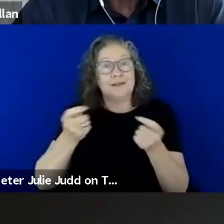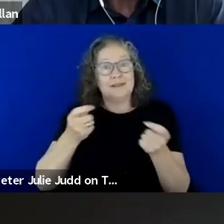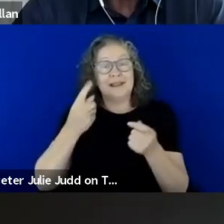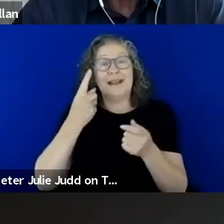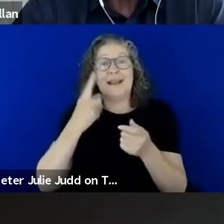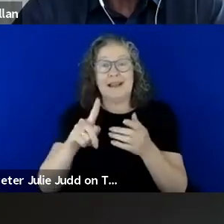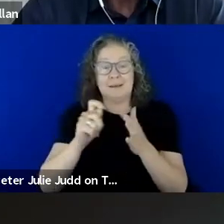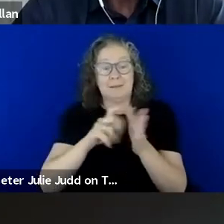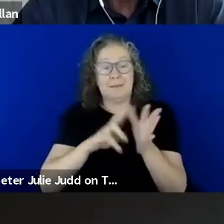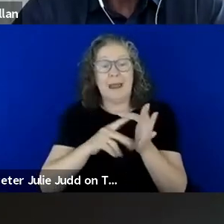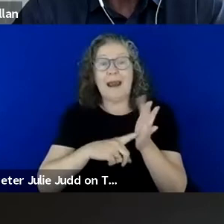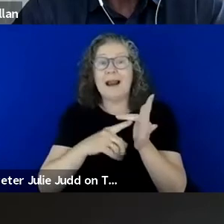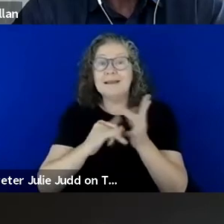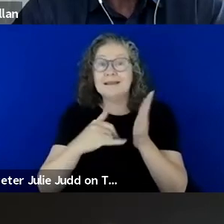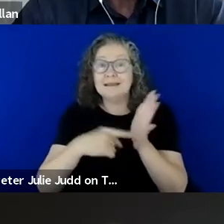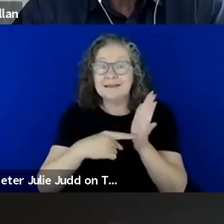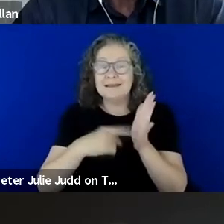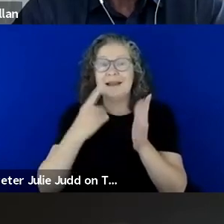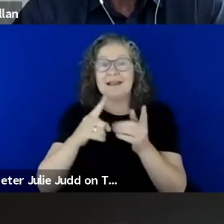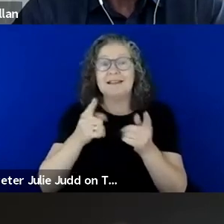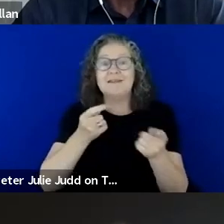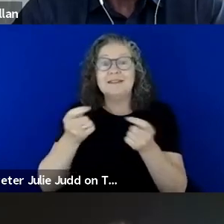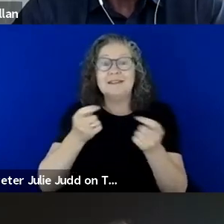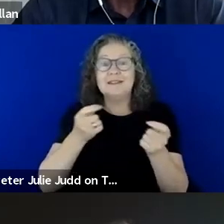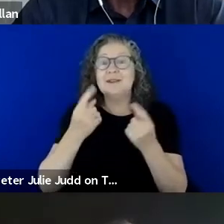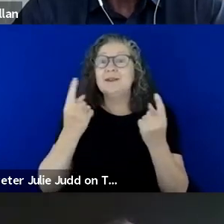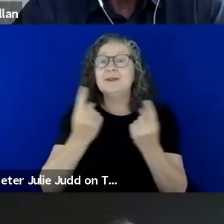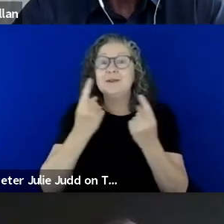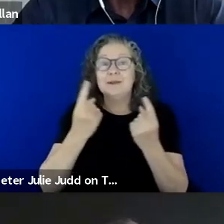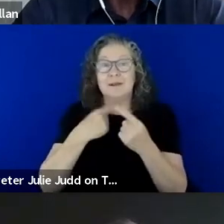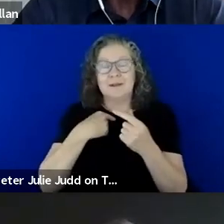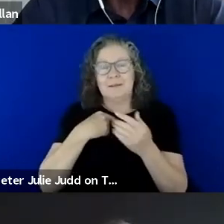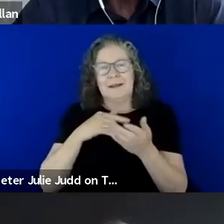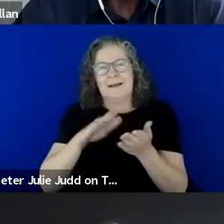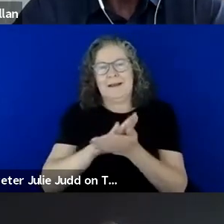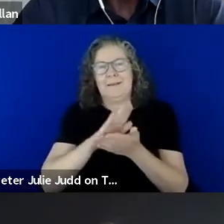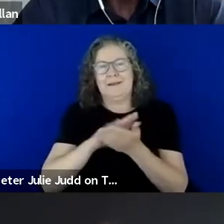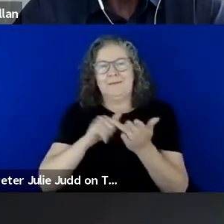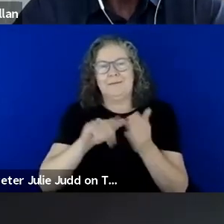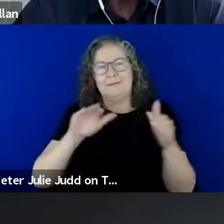Facilitating today's event it gives me great pleasure to introduce Colleen Furlanetto